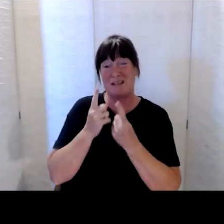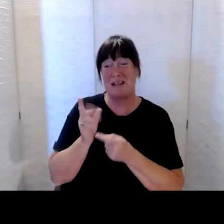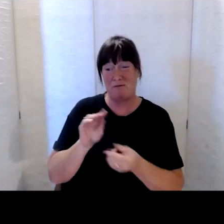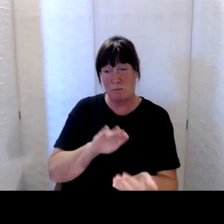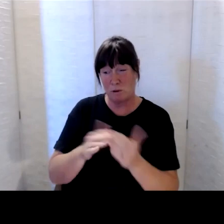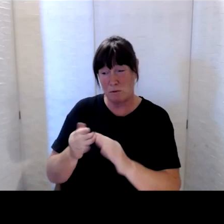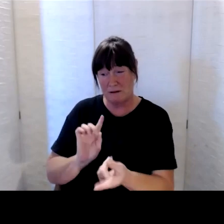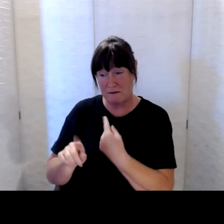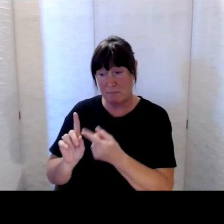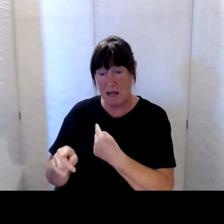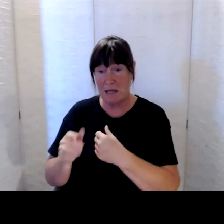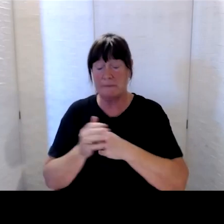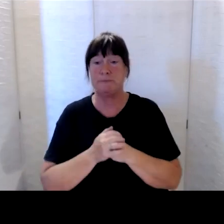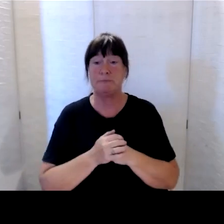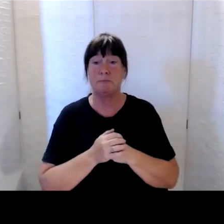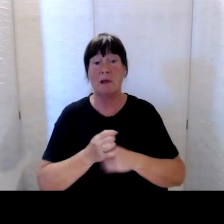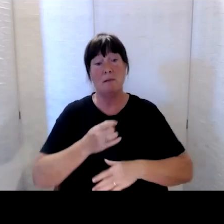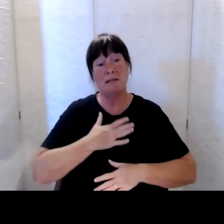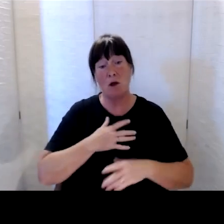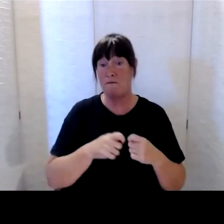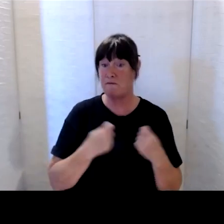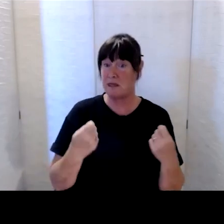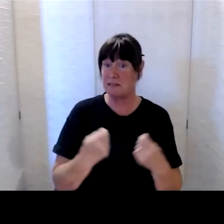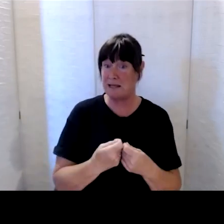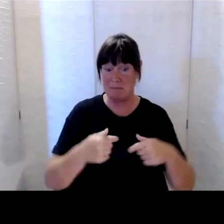Myself and the team at Whaikaha are keenly aware